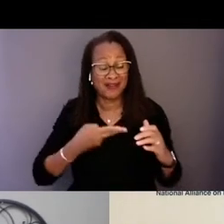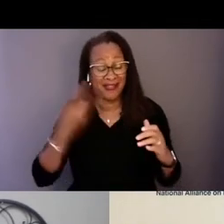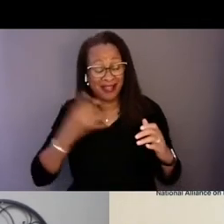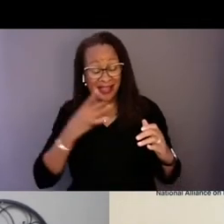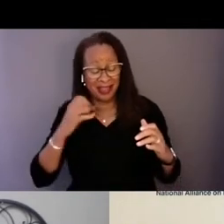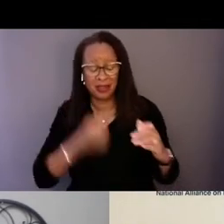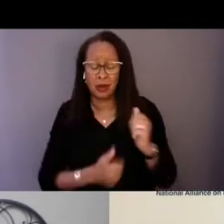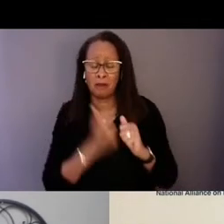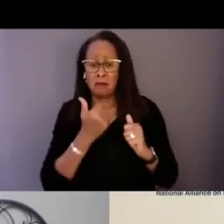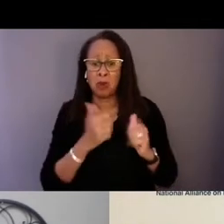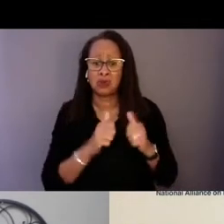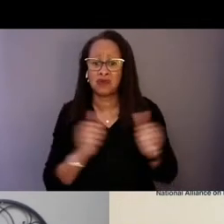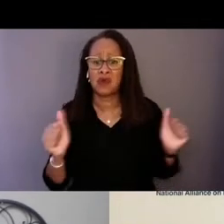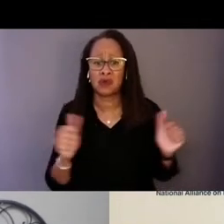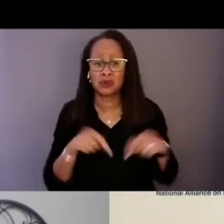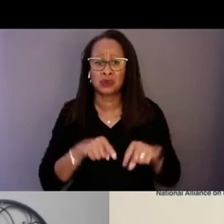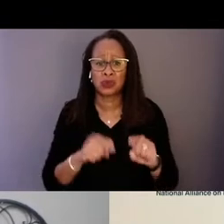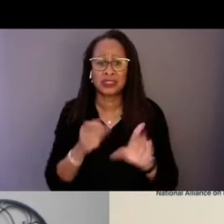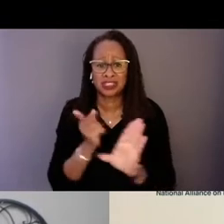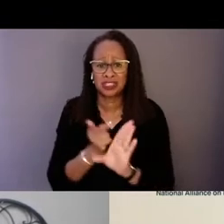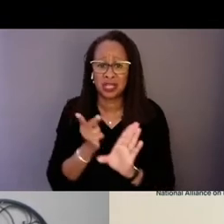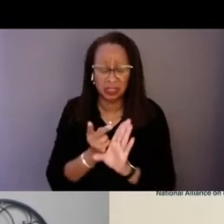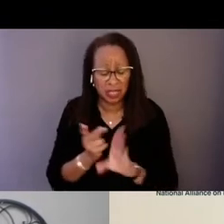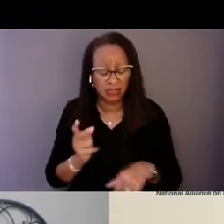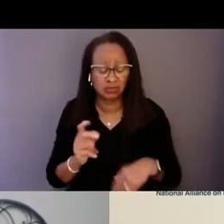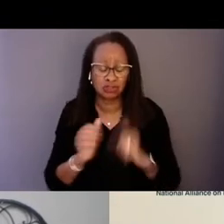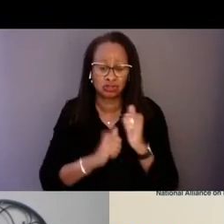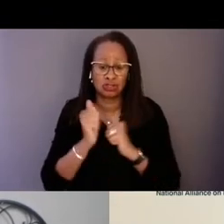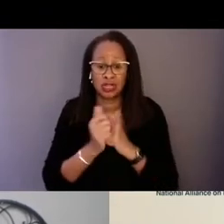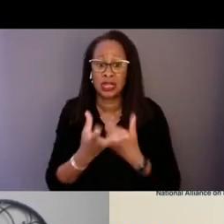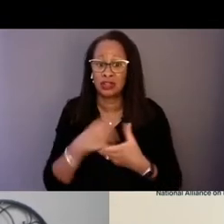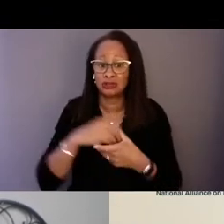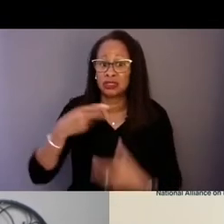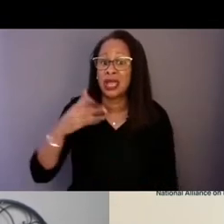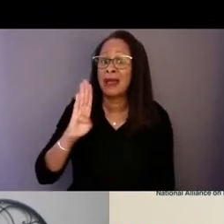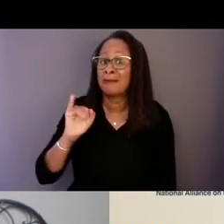So, of course, that includes BIPOC communities, LGBTQIA+ communities,